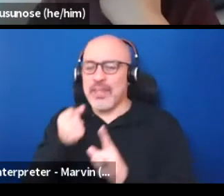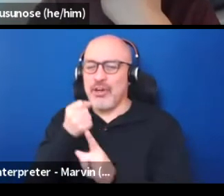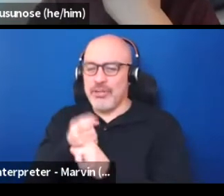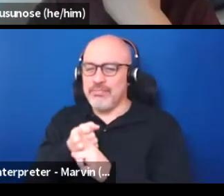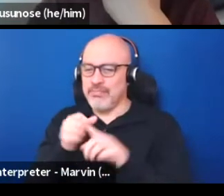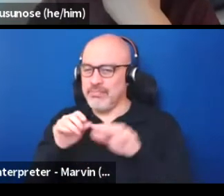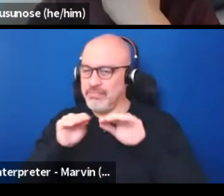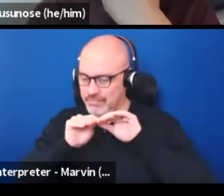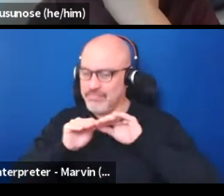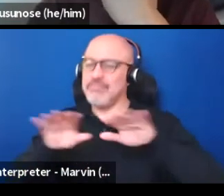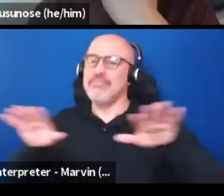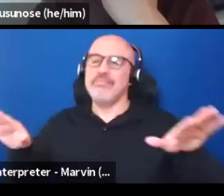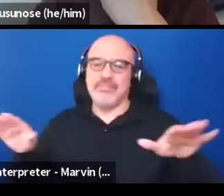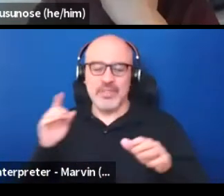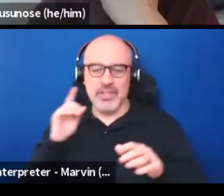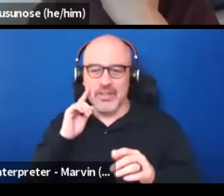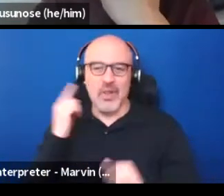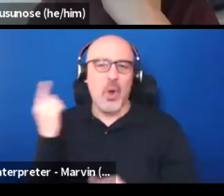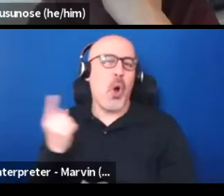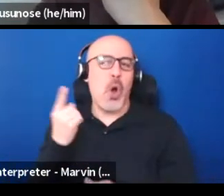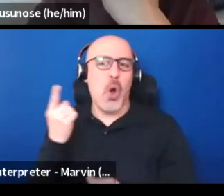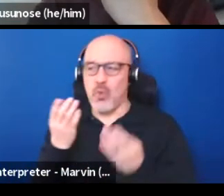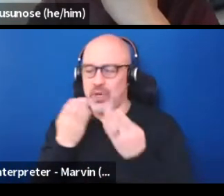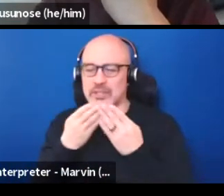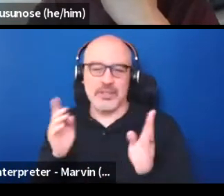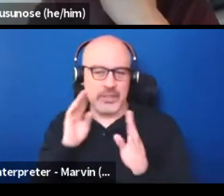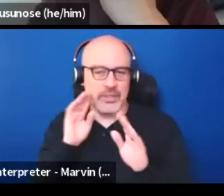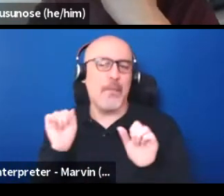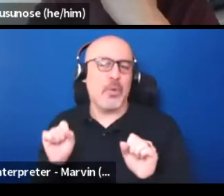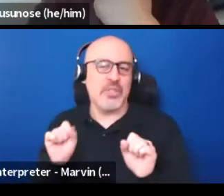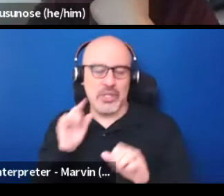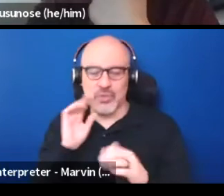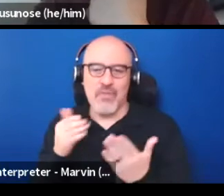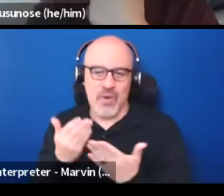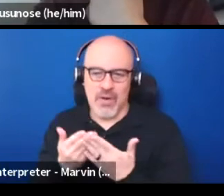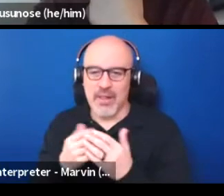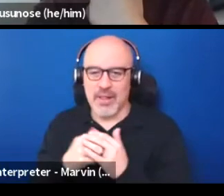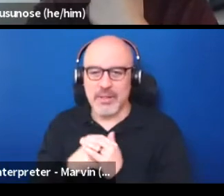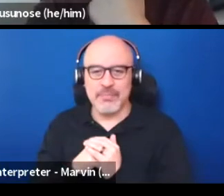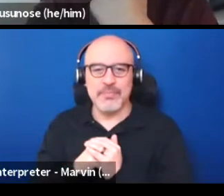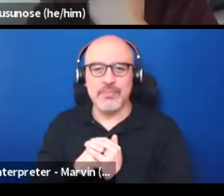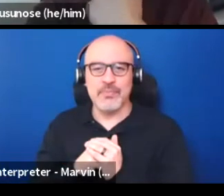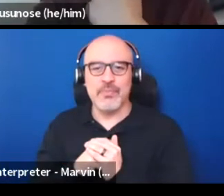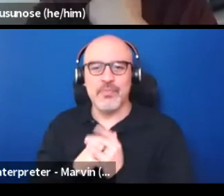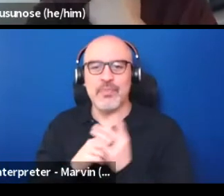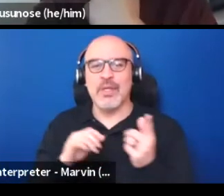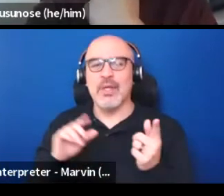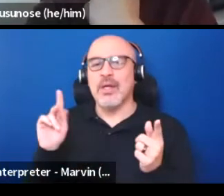always holds massive potential. And that's the creativity and the art of the artist.